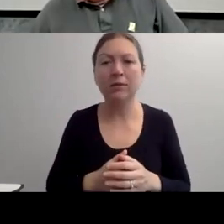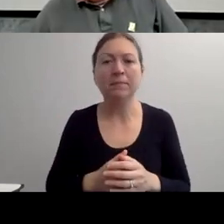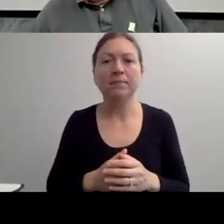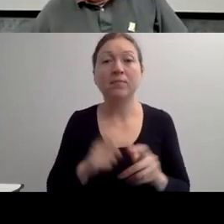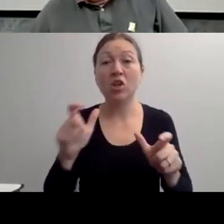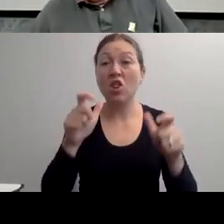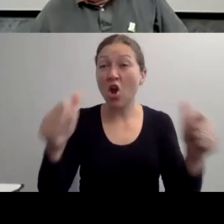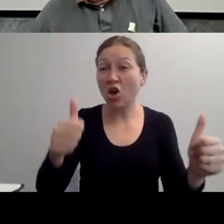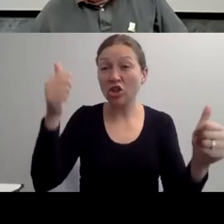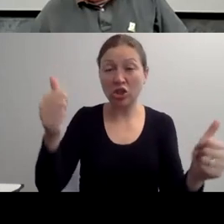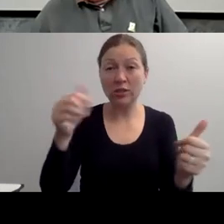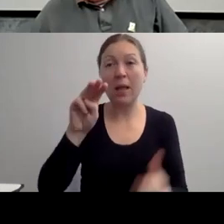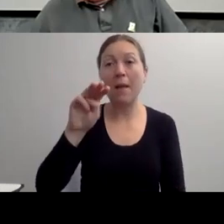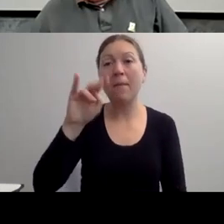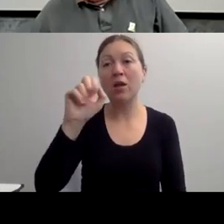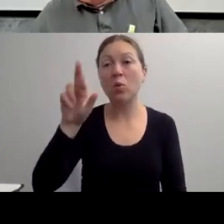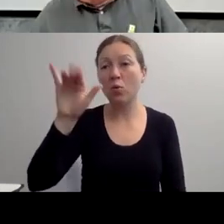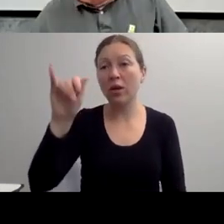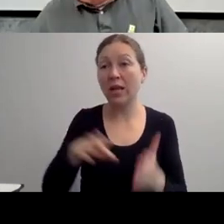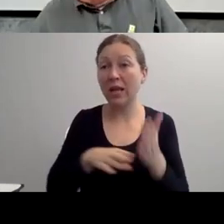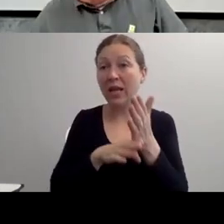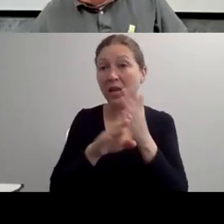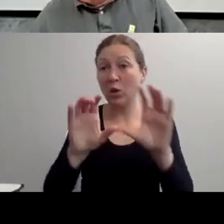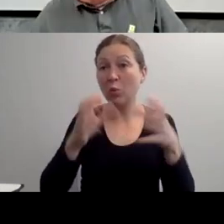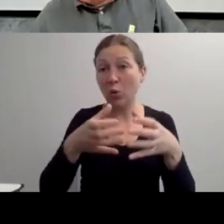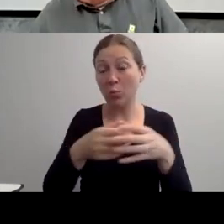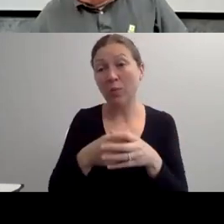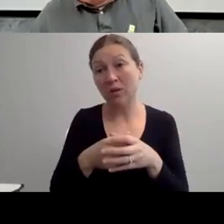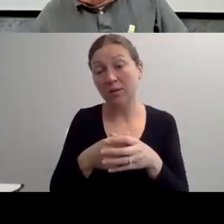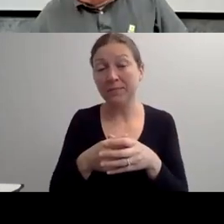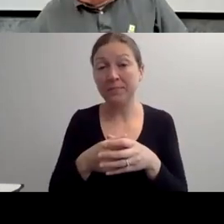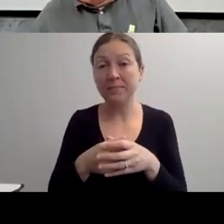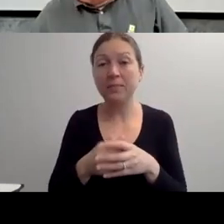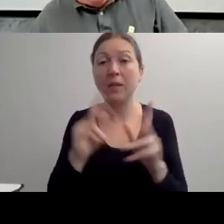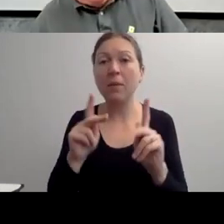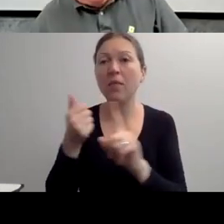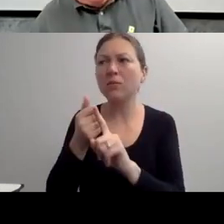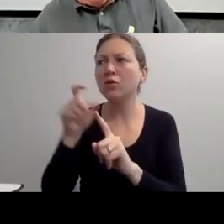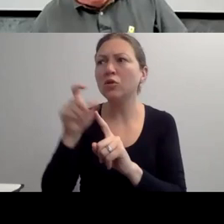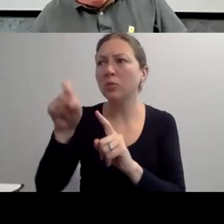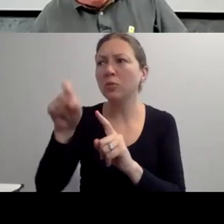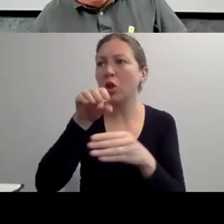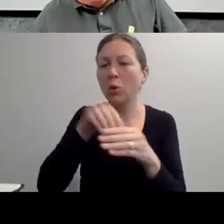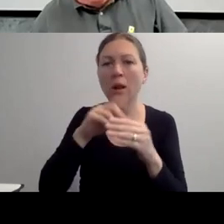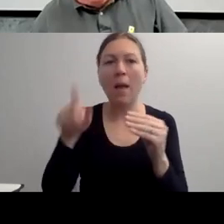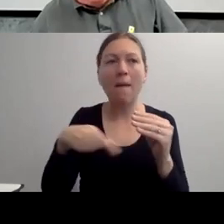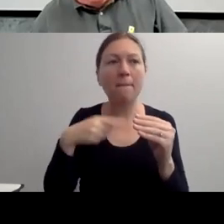"THESE PROBLEMS CAN BE REMEDIED BY CHANGING SOCIAL ATTITUDES, PHYSICAL ENVIRONMENTS, PUBLIC